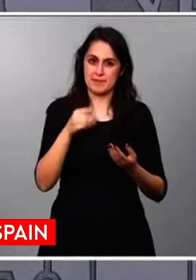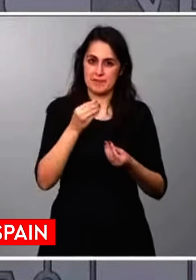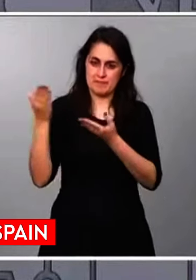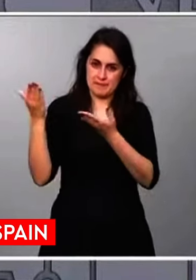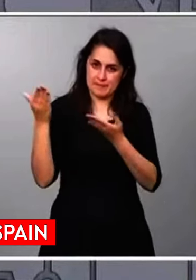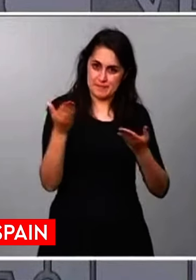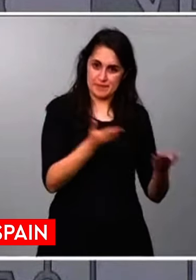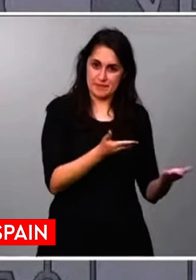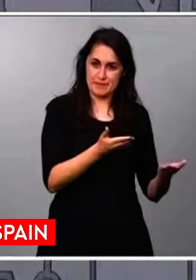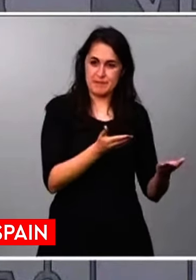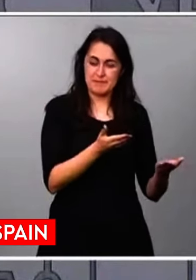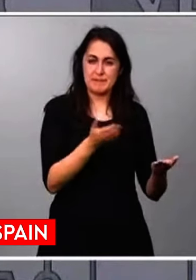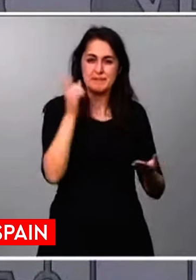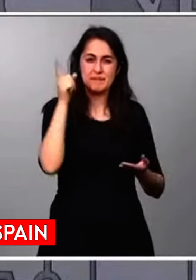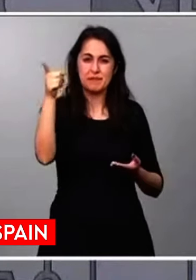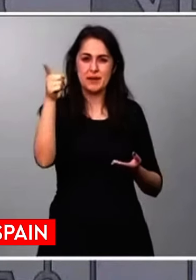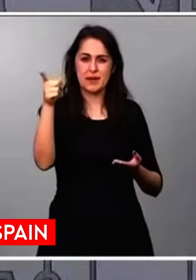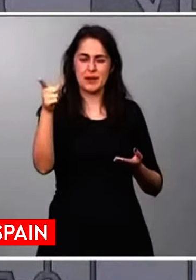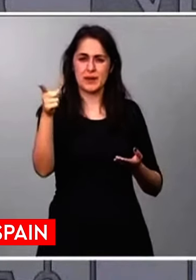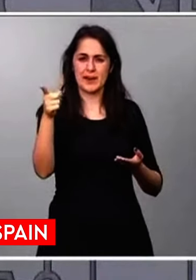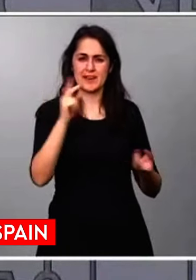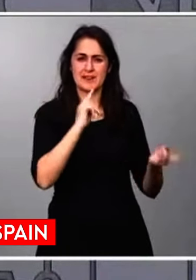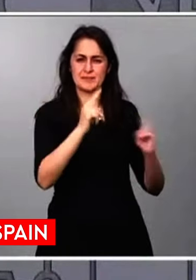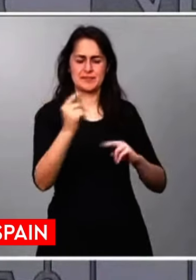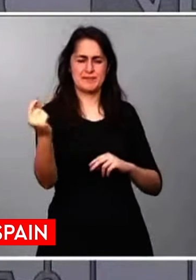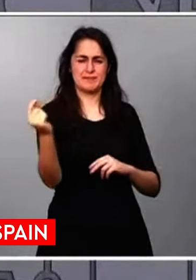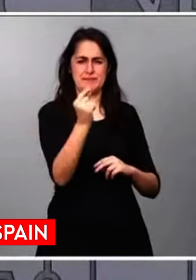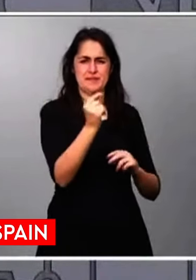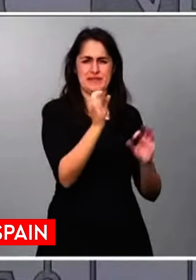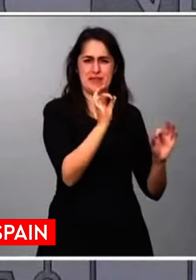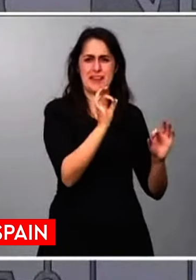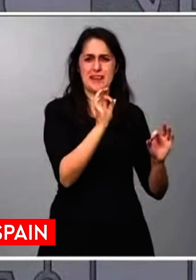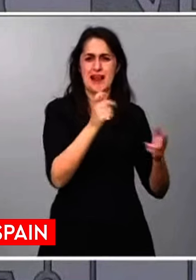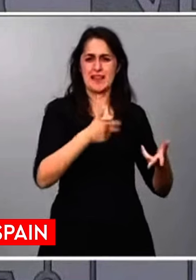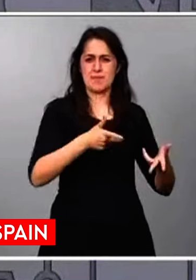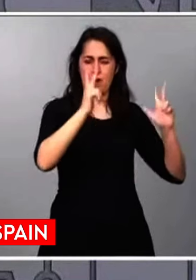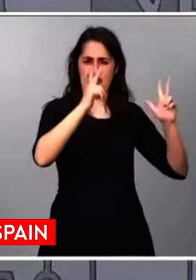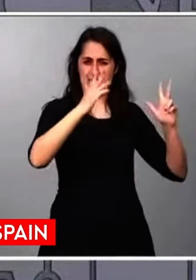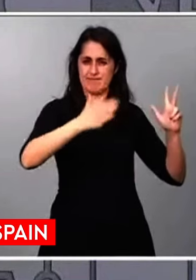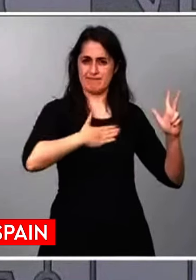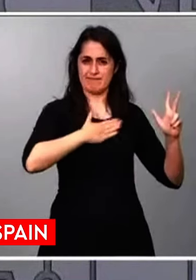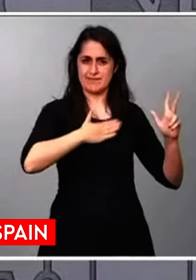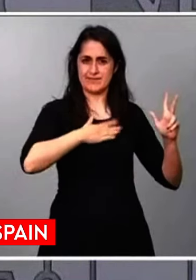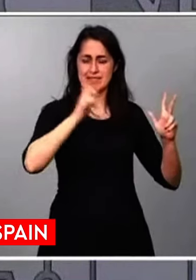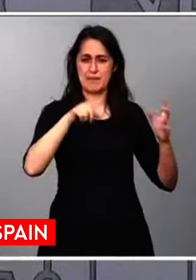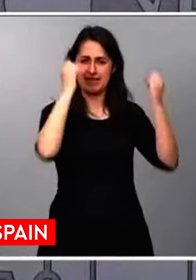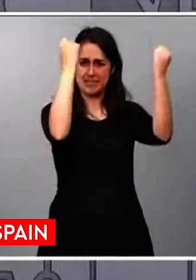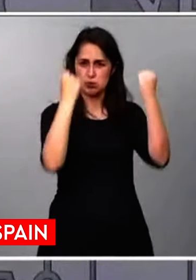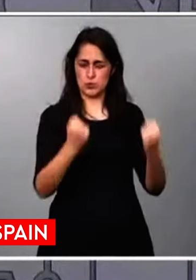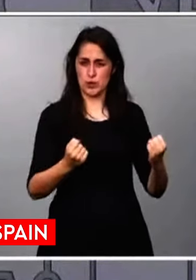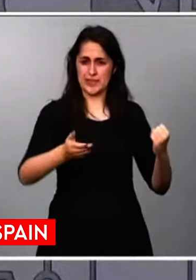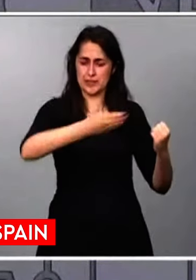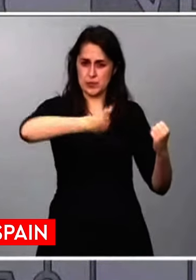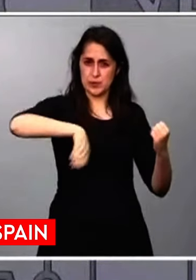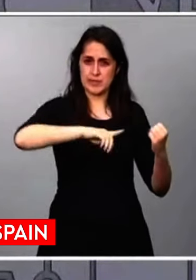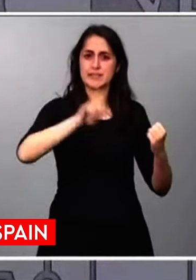frontal attack on our democracy, our institutions and Spain.